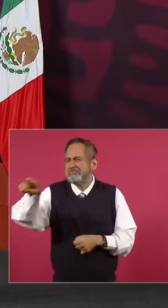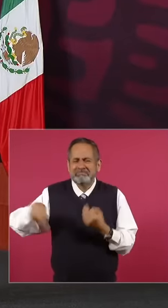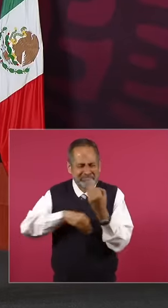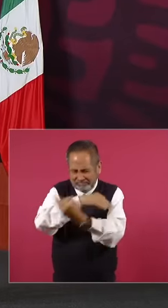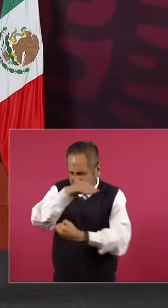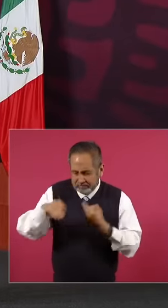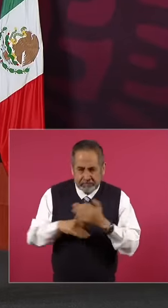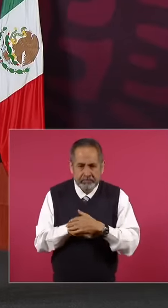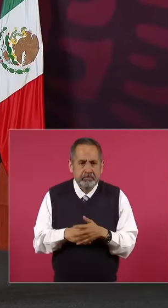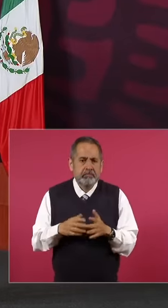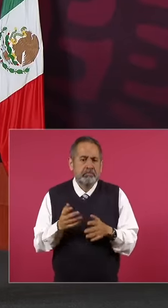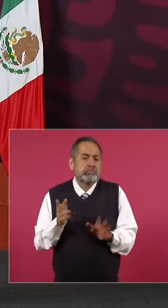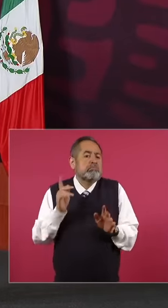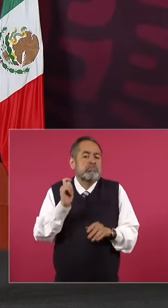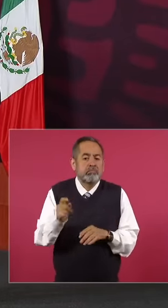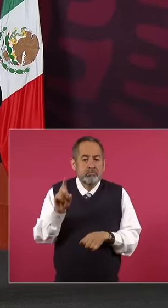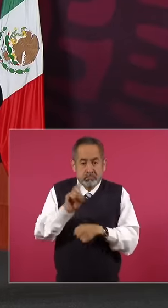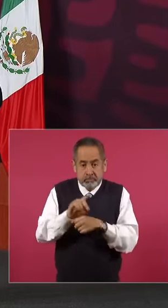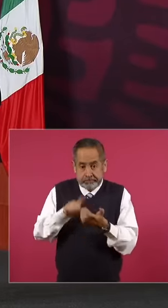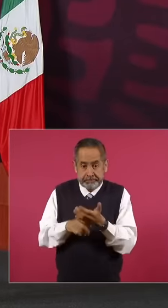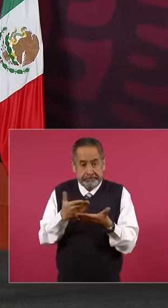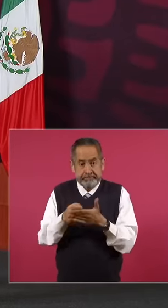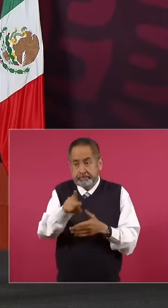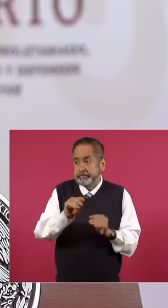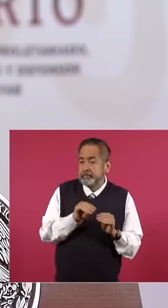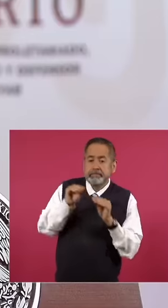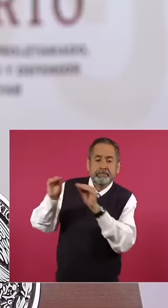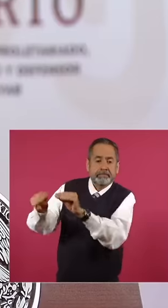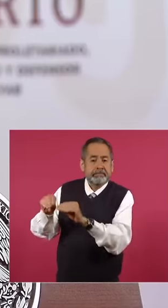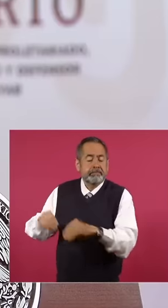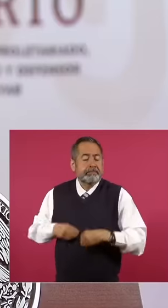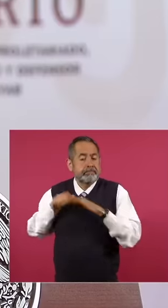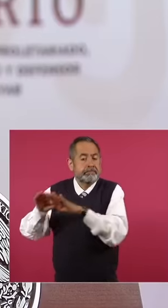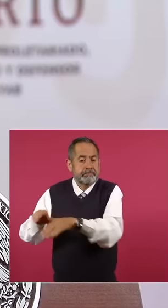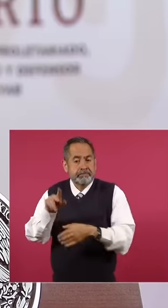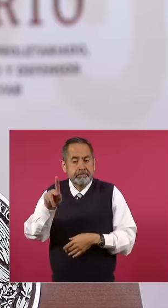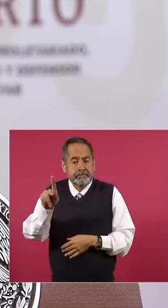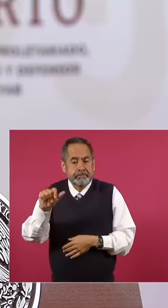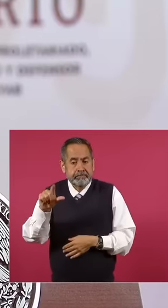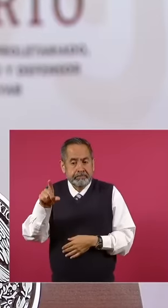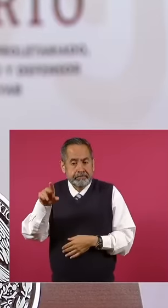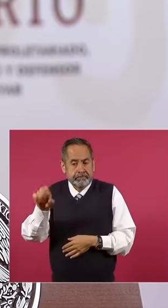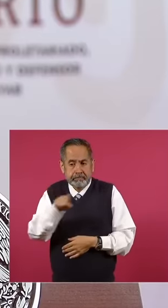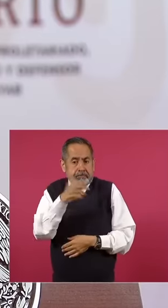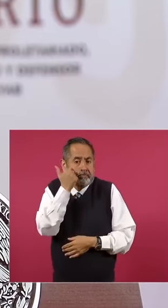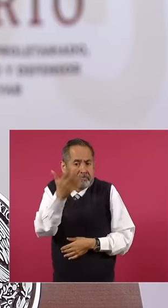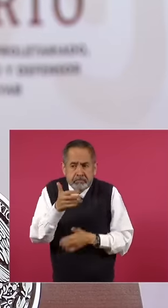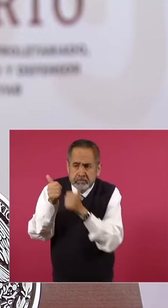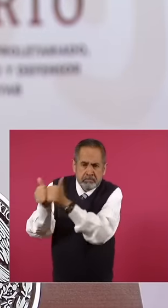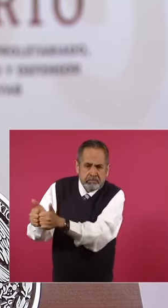going to Palenque and that is where he wants to be and I have supported him a lot because he should be where